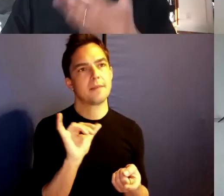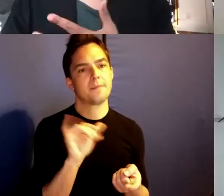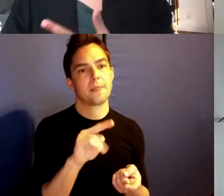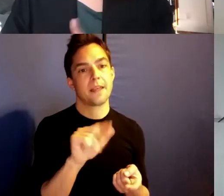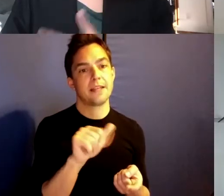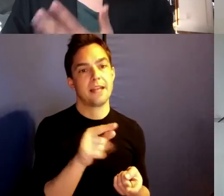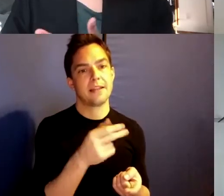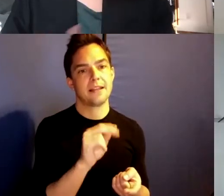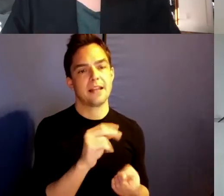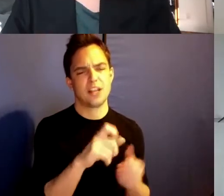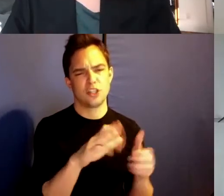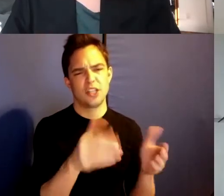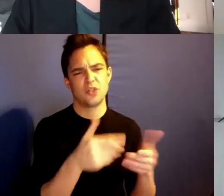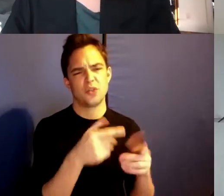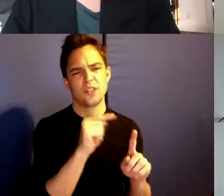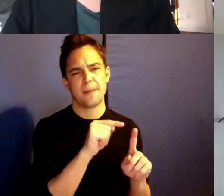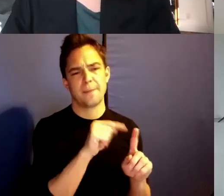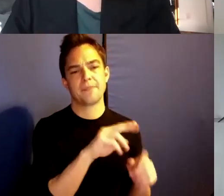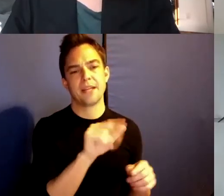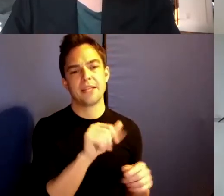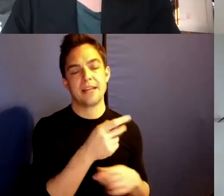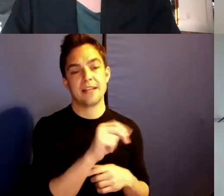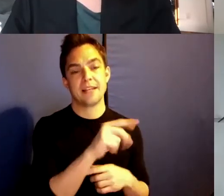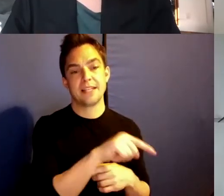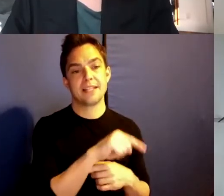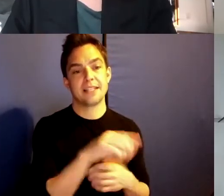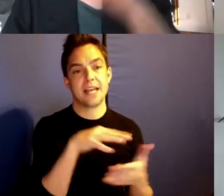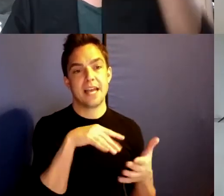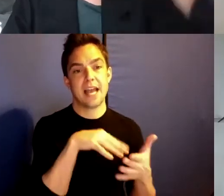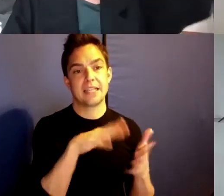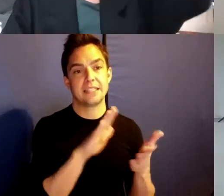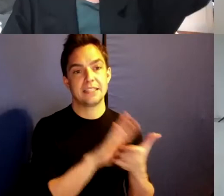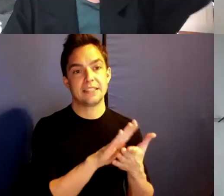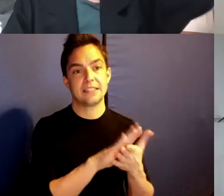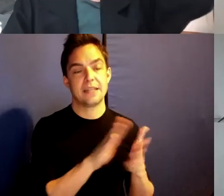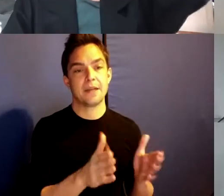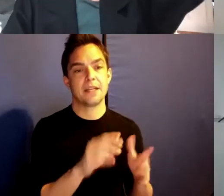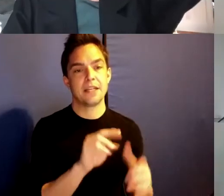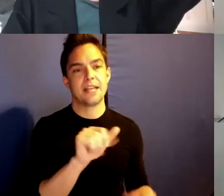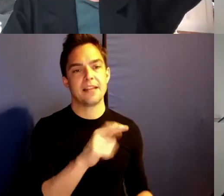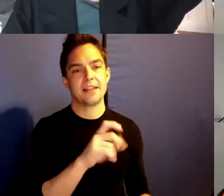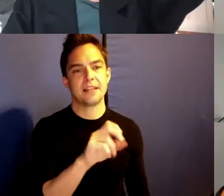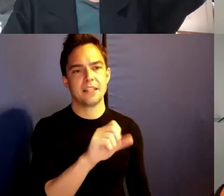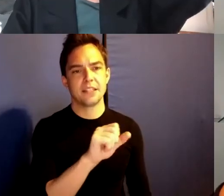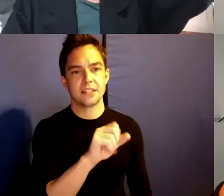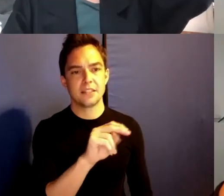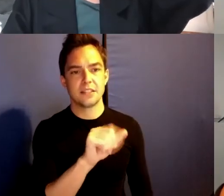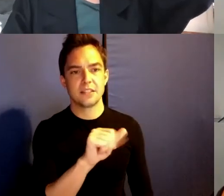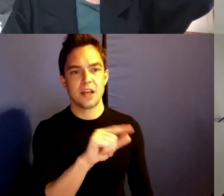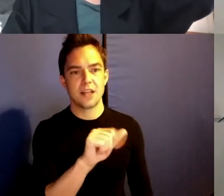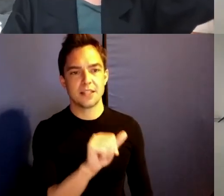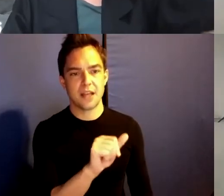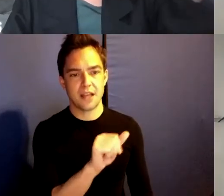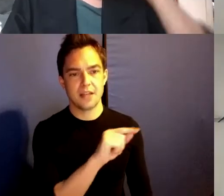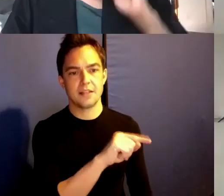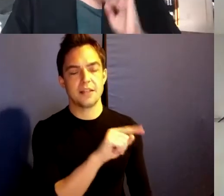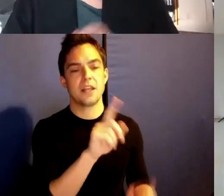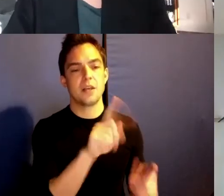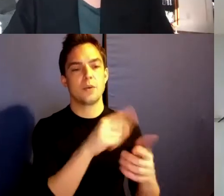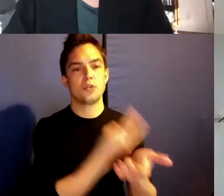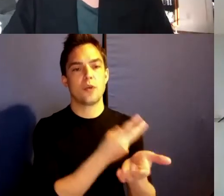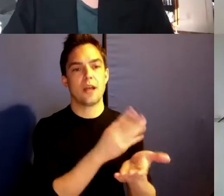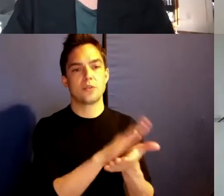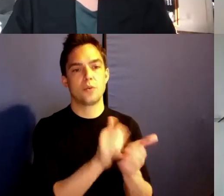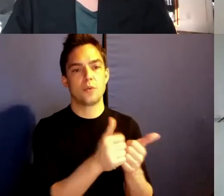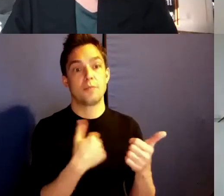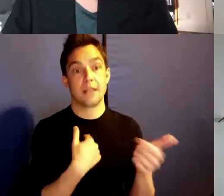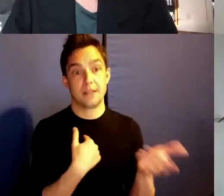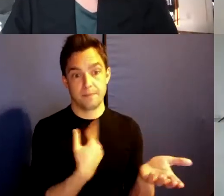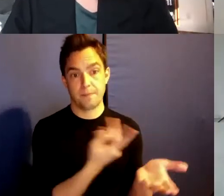Nathan is an academic,'s name is Nathan sonata, he went to bed school with me and was very